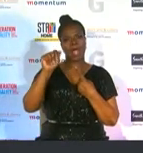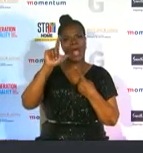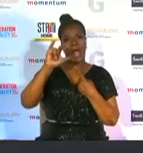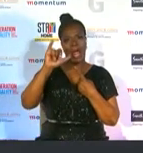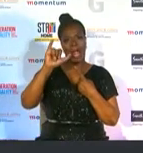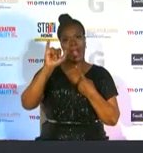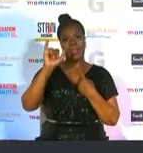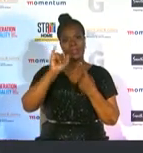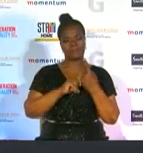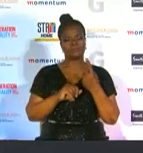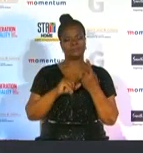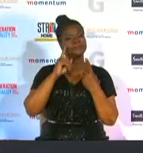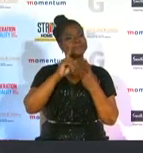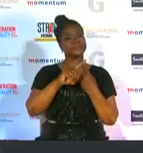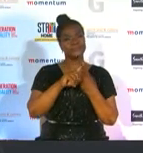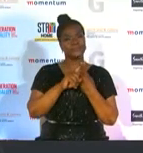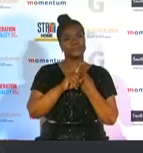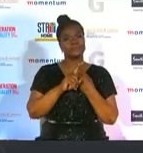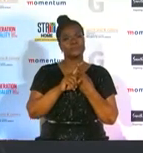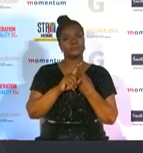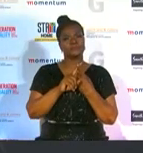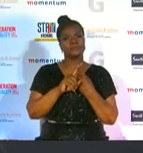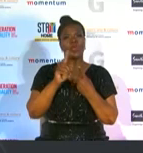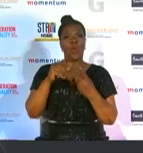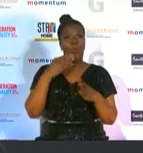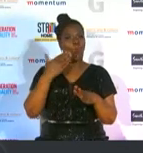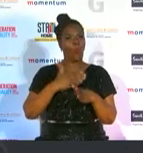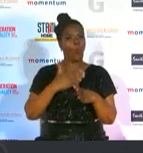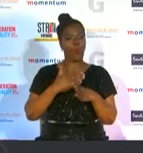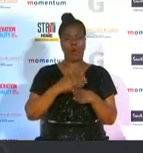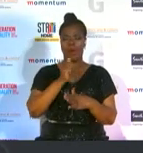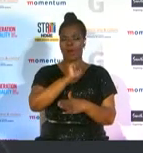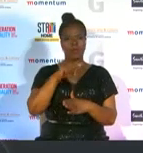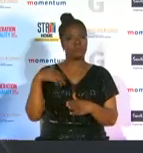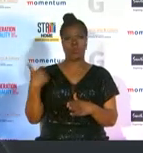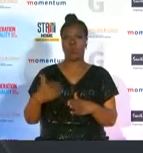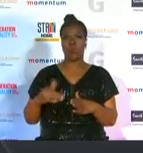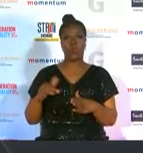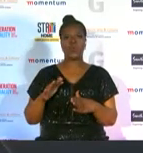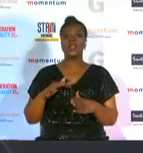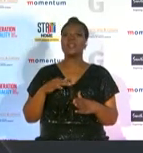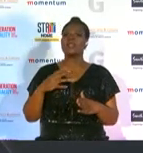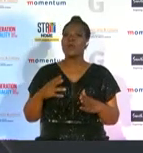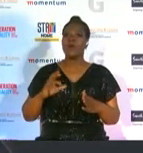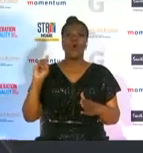the charming zugi not only does her work with so much grace she always desert looking absolutely stunning